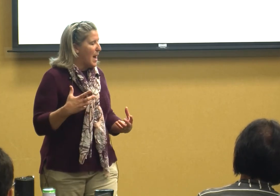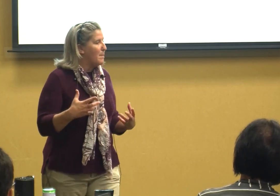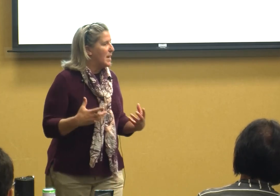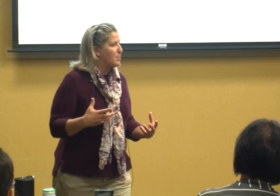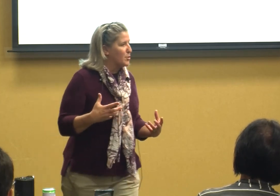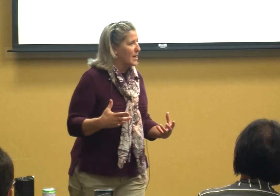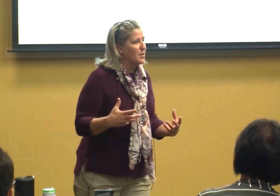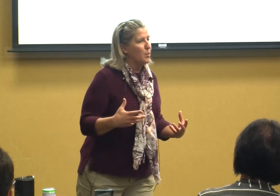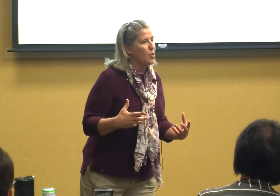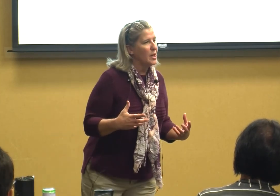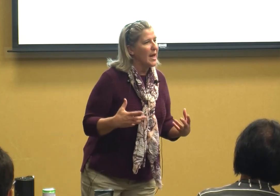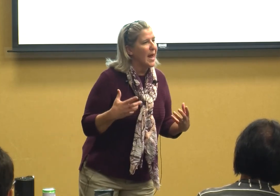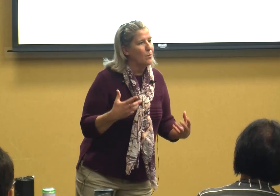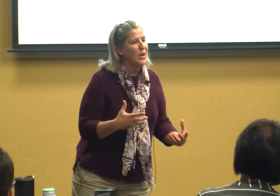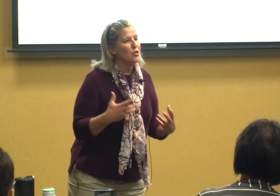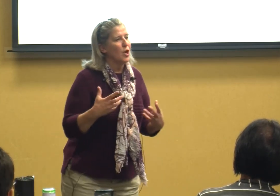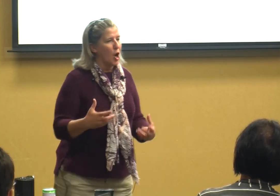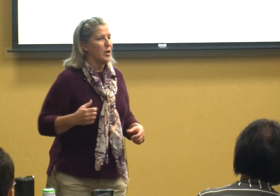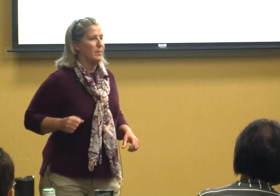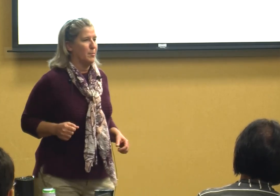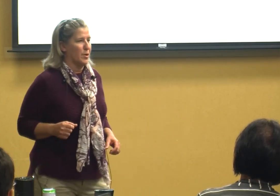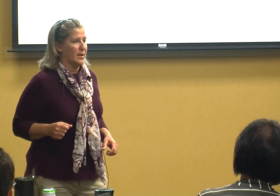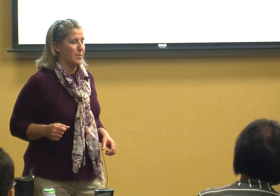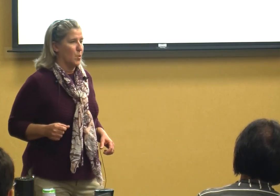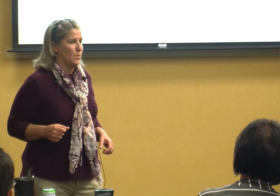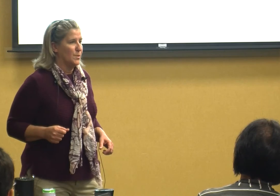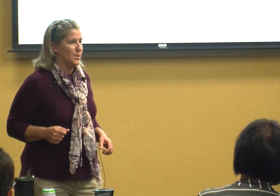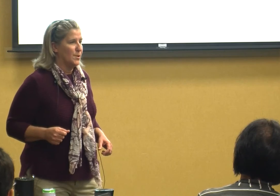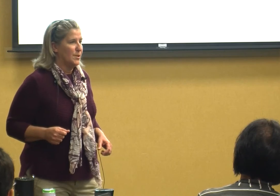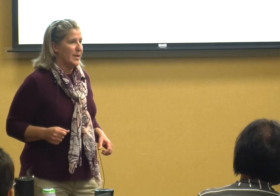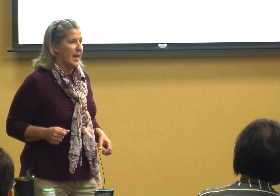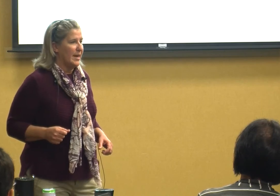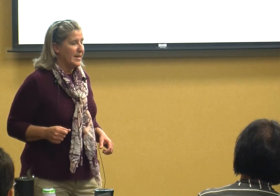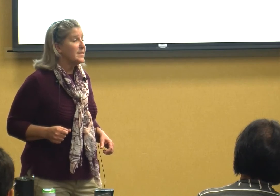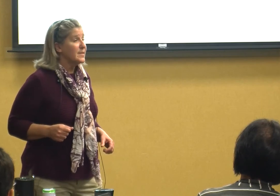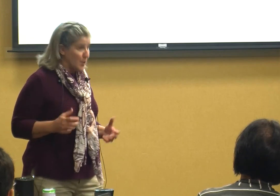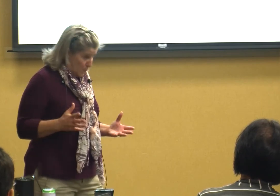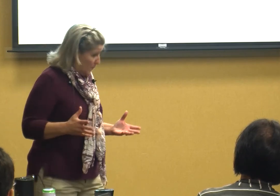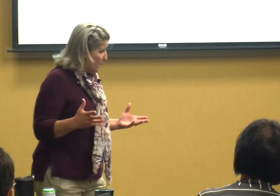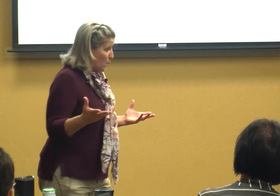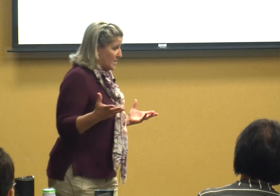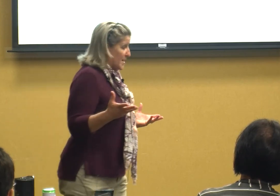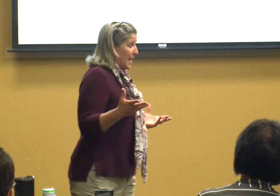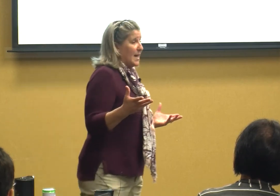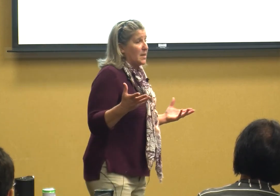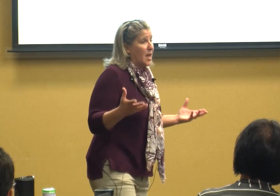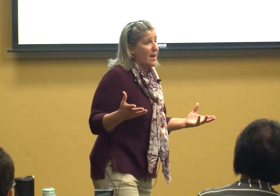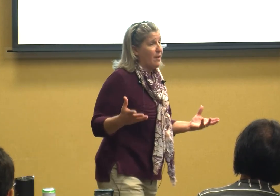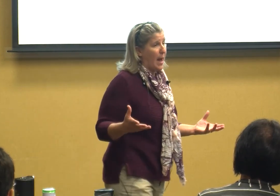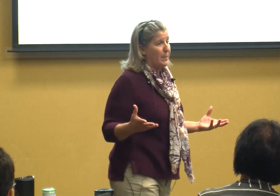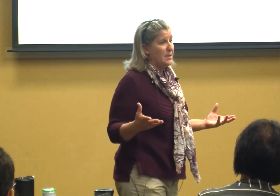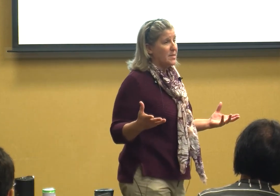being predictable and when you're not going to be predictable and it's once again life happens and